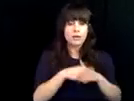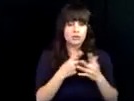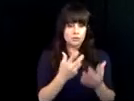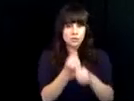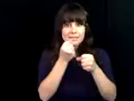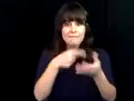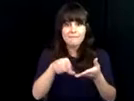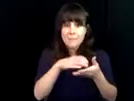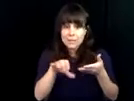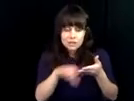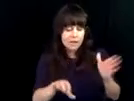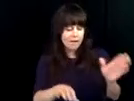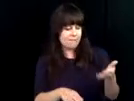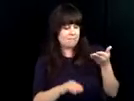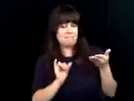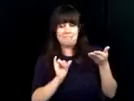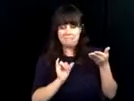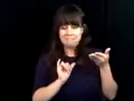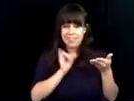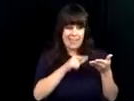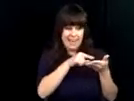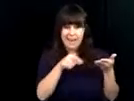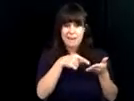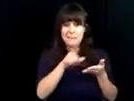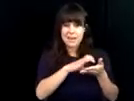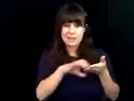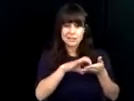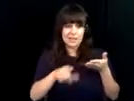somebody goes to work that they find true independence because they begin